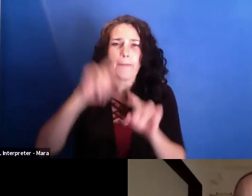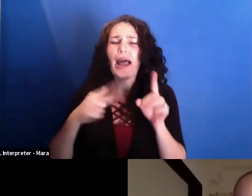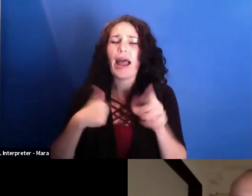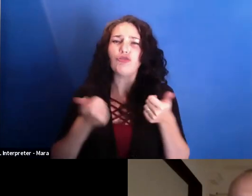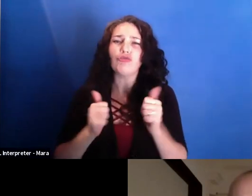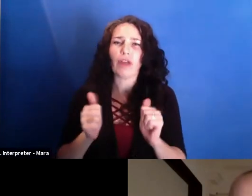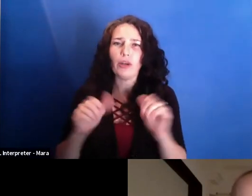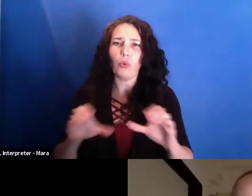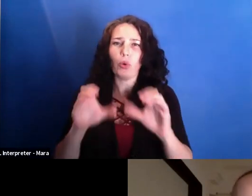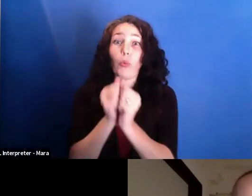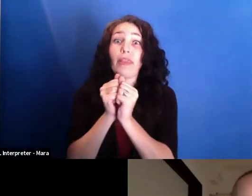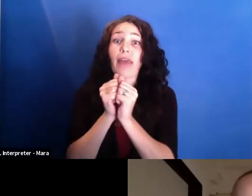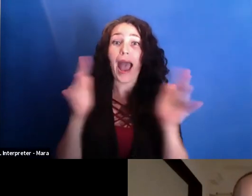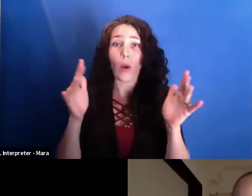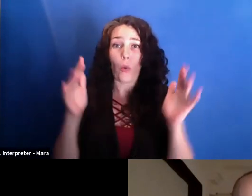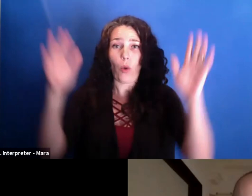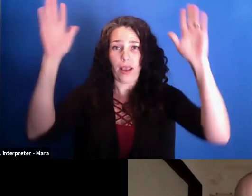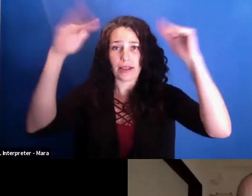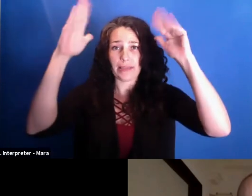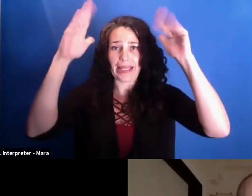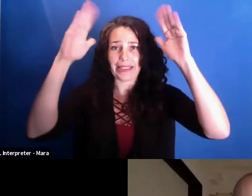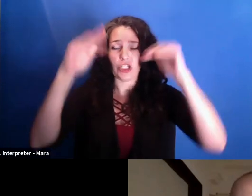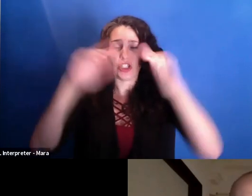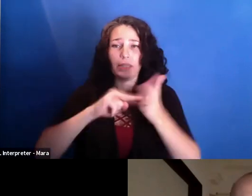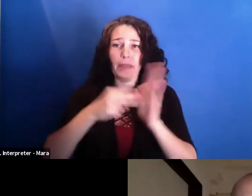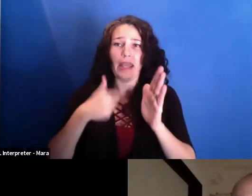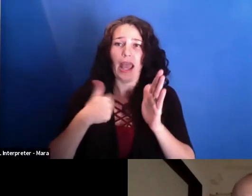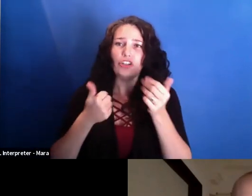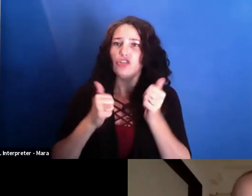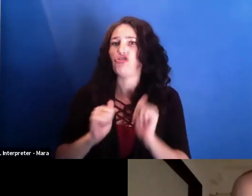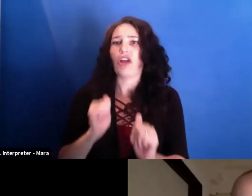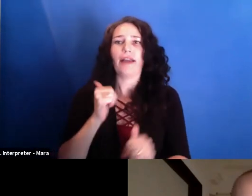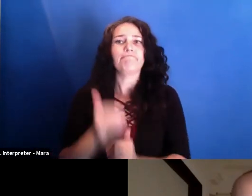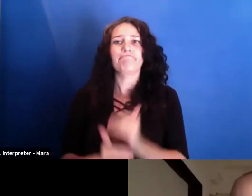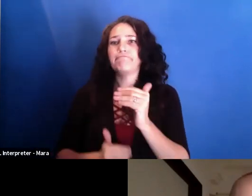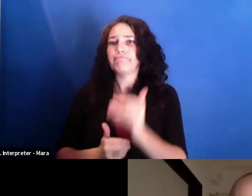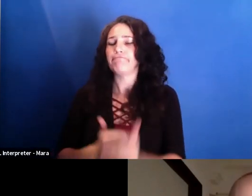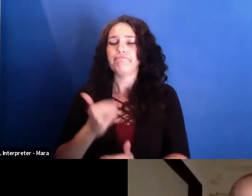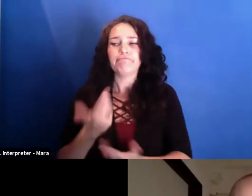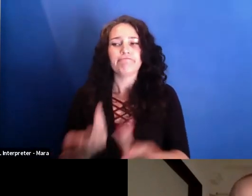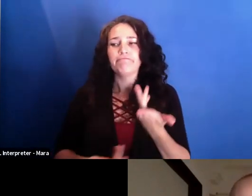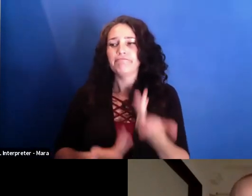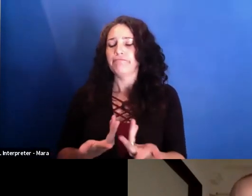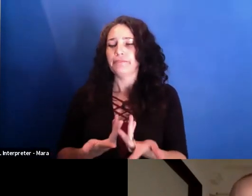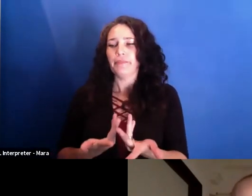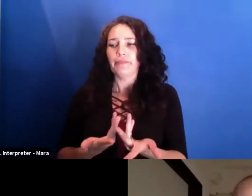without any expectations. So I really try, like street photography, to find--